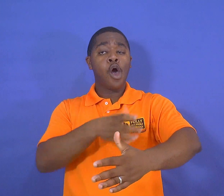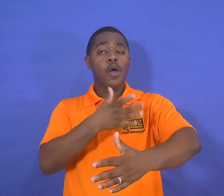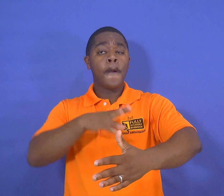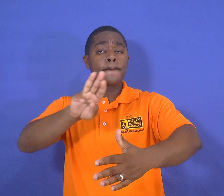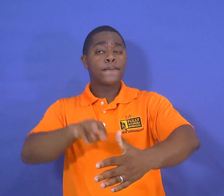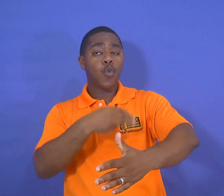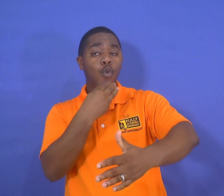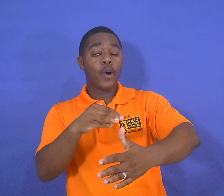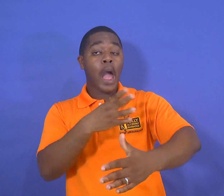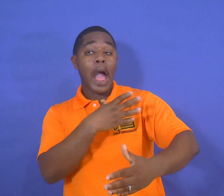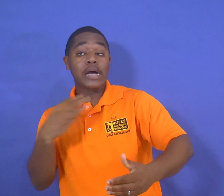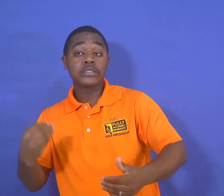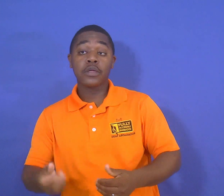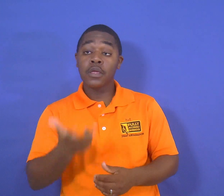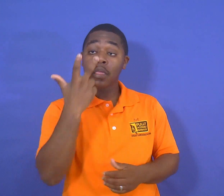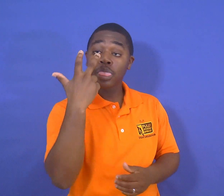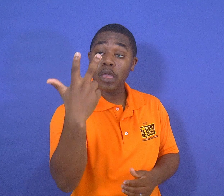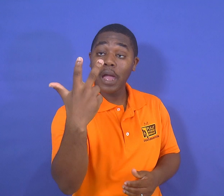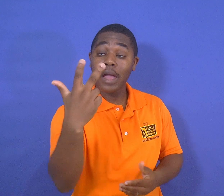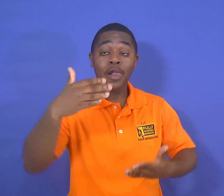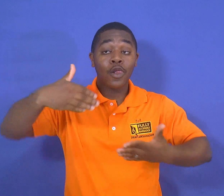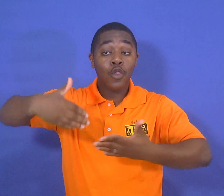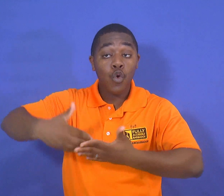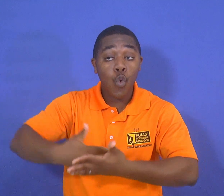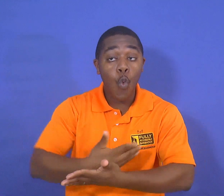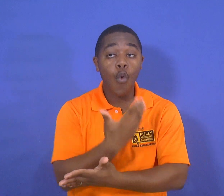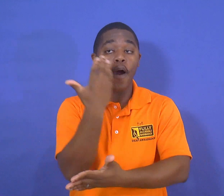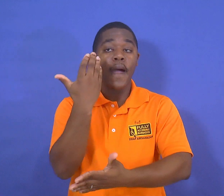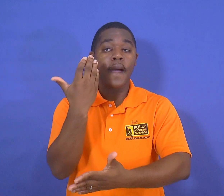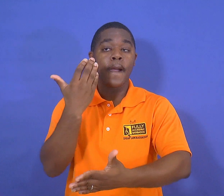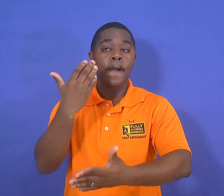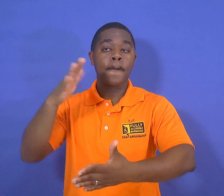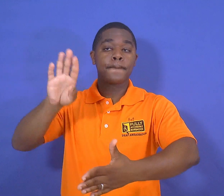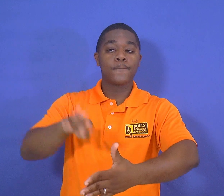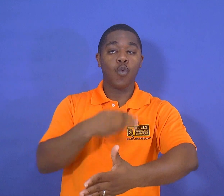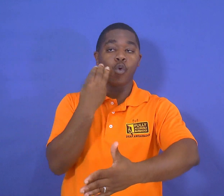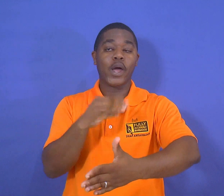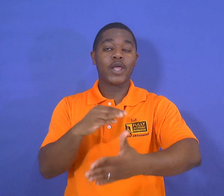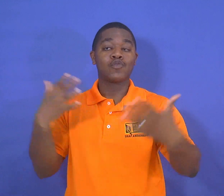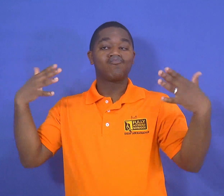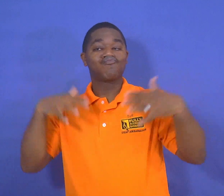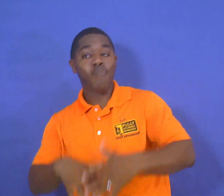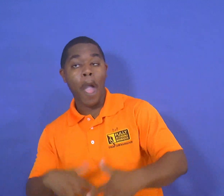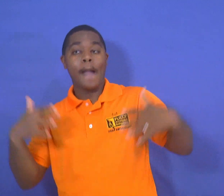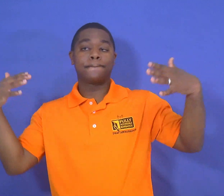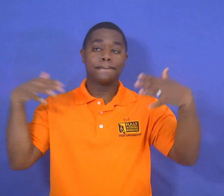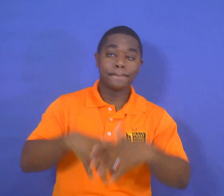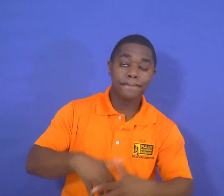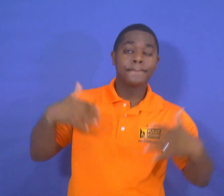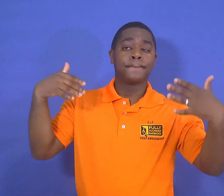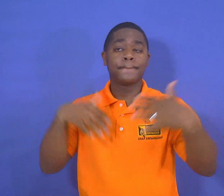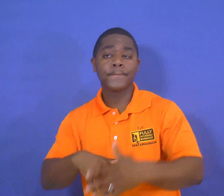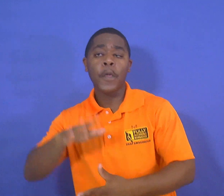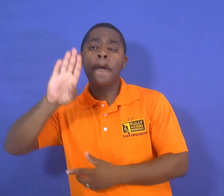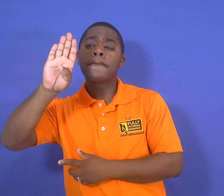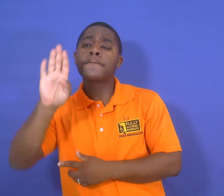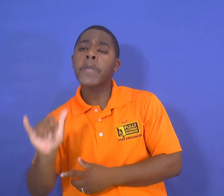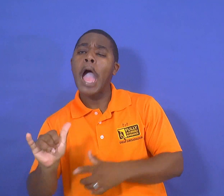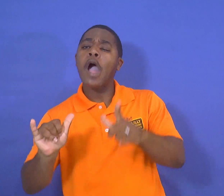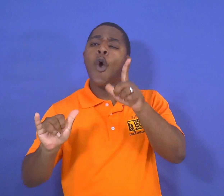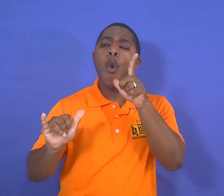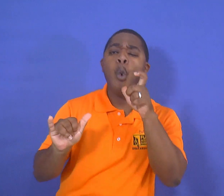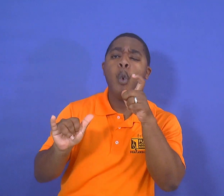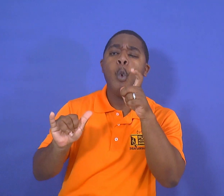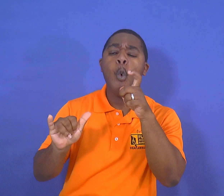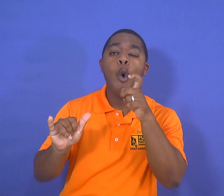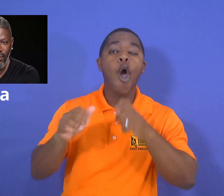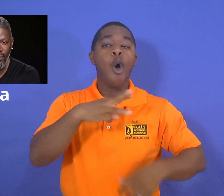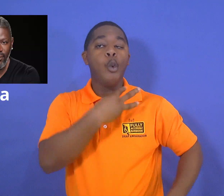there will be musical performances as well as three new songs by rappers Wawa and Sean Ford